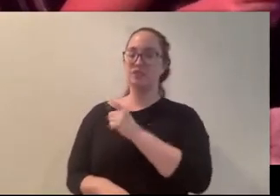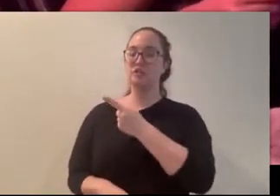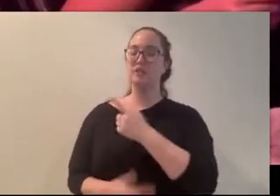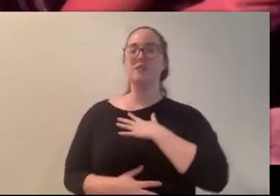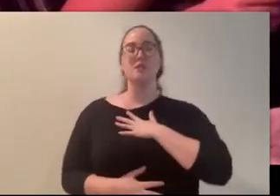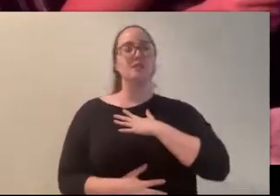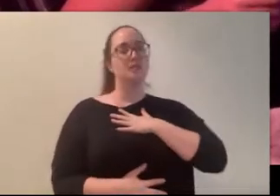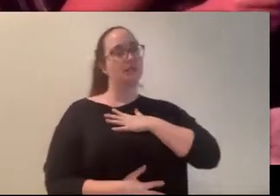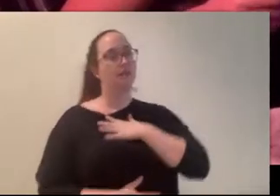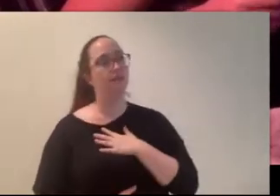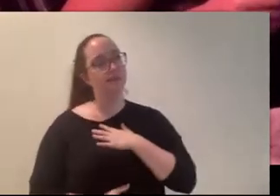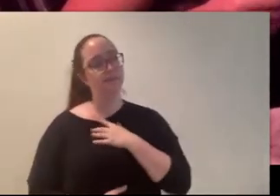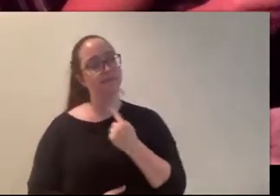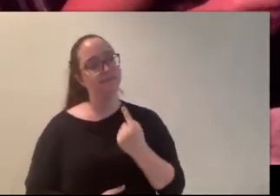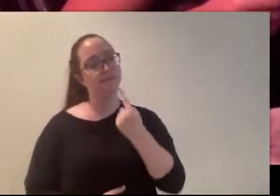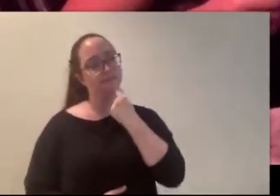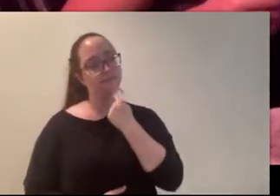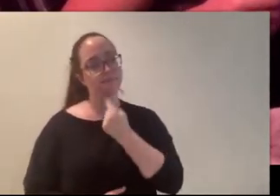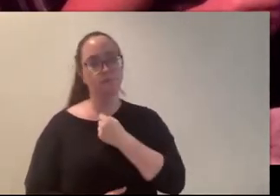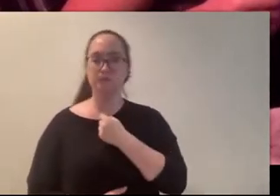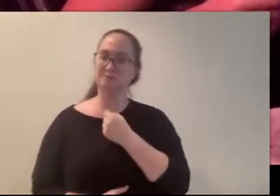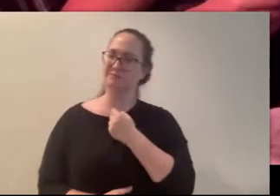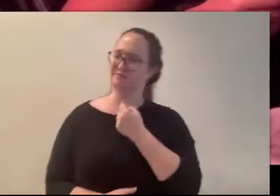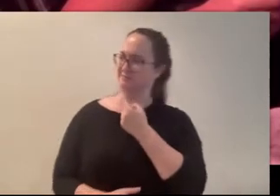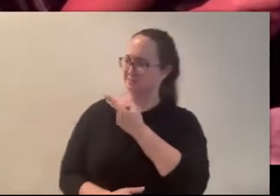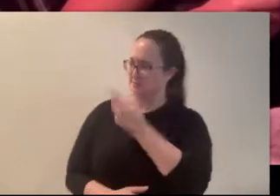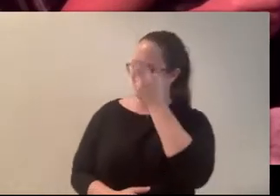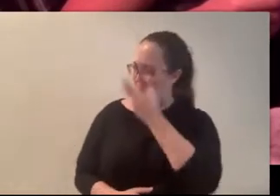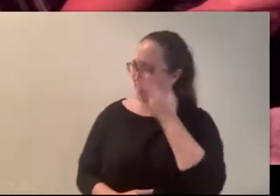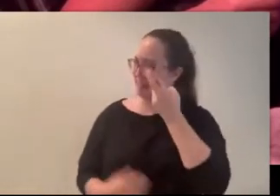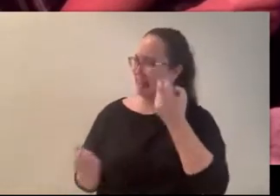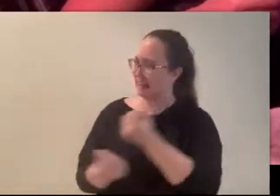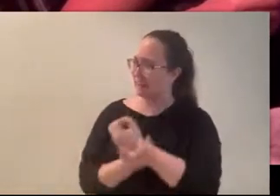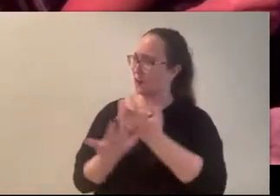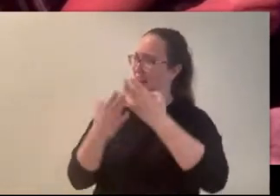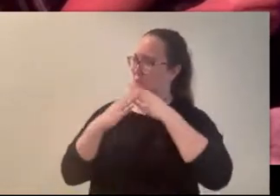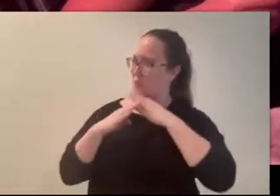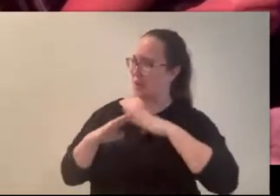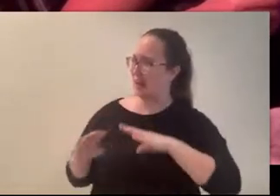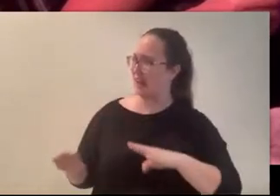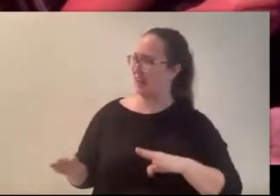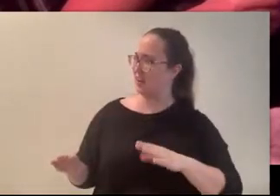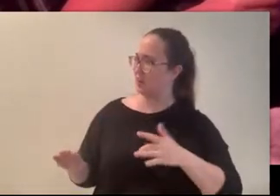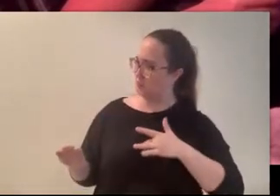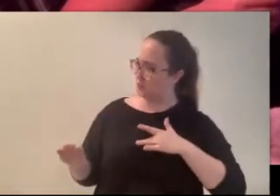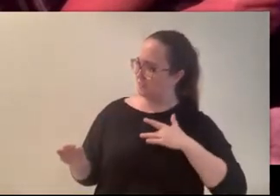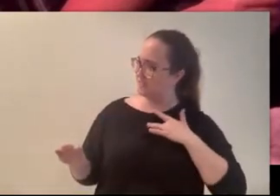wondered if she realized how quiet everything had become. How could she not feel how claustrophobic